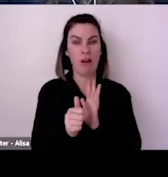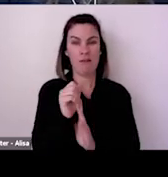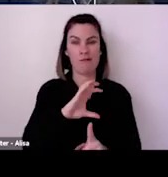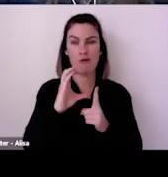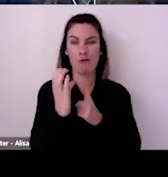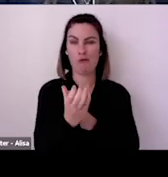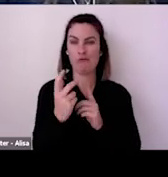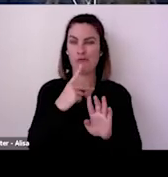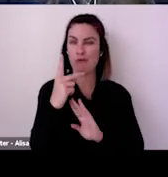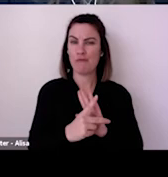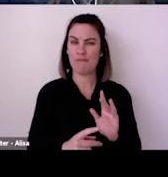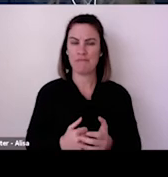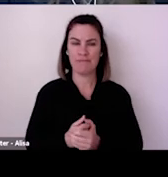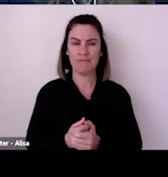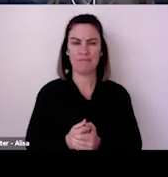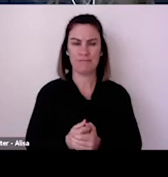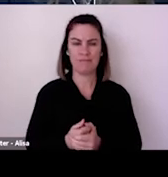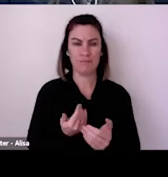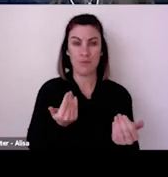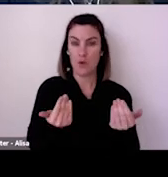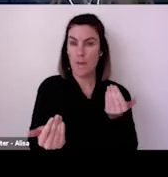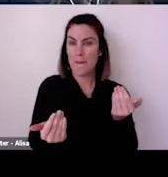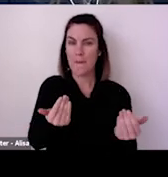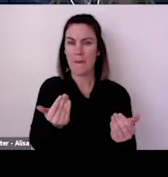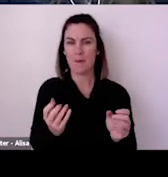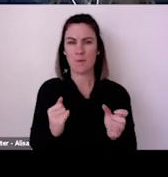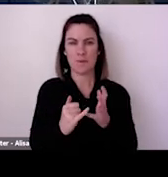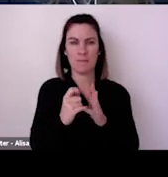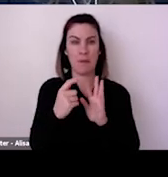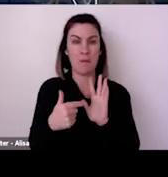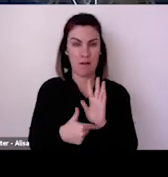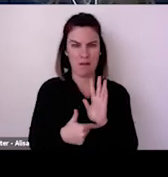Rebecca, I'm curious what you think lies ahead and what the next few months are going to bring in Australia.